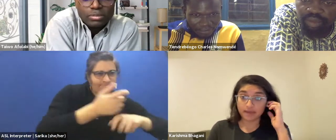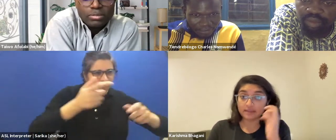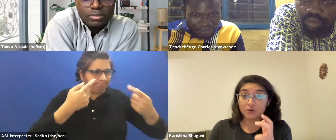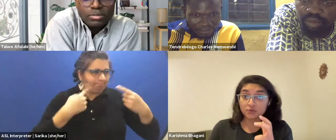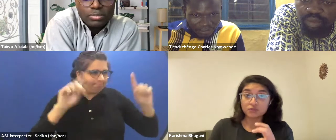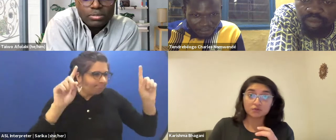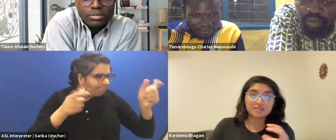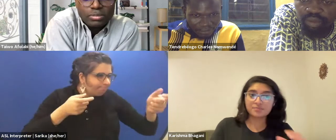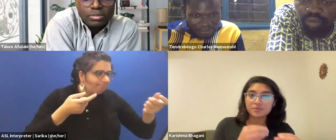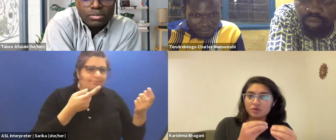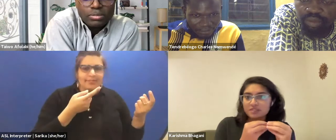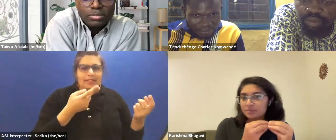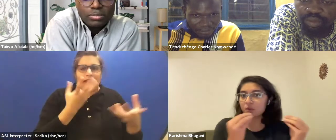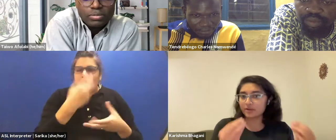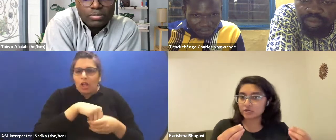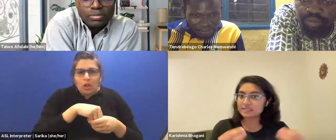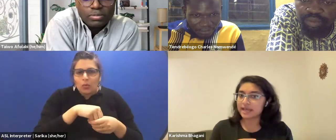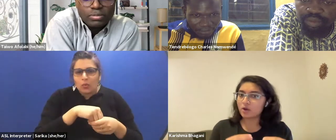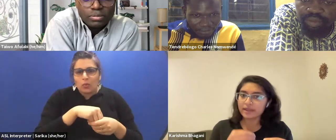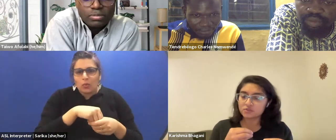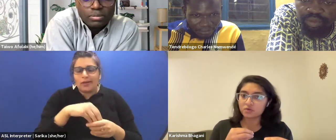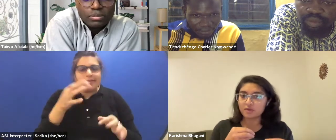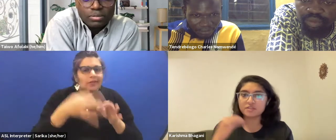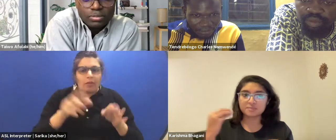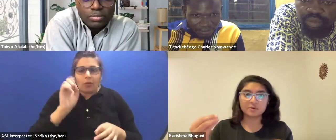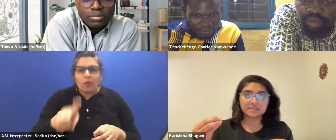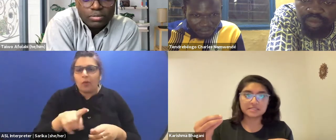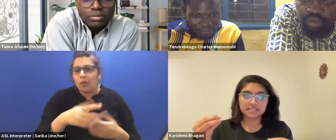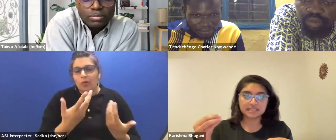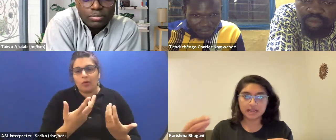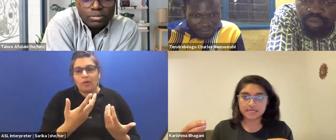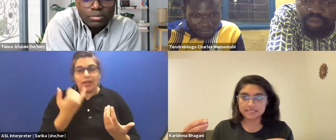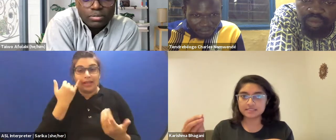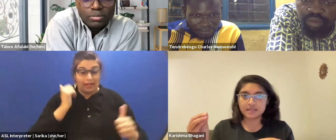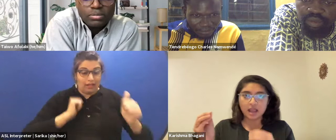And that includes simple questions like, "Okay, so if this performance is set in the 90s,